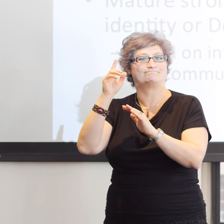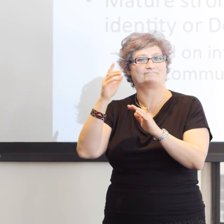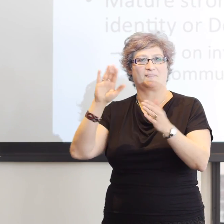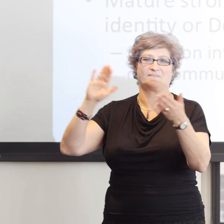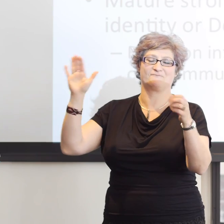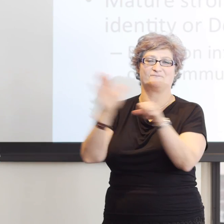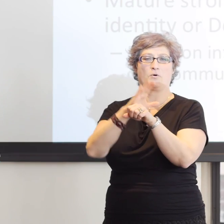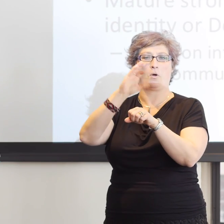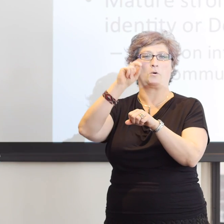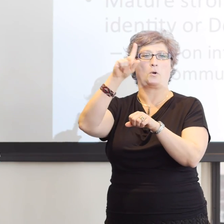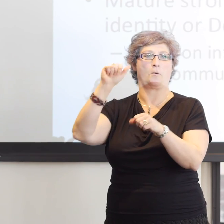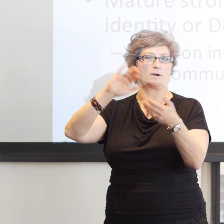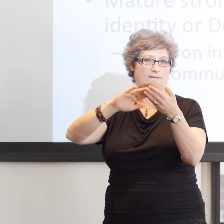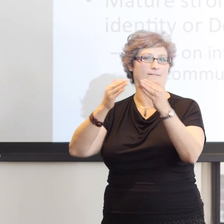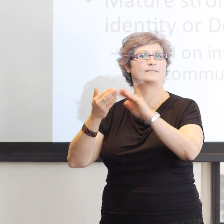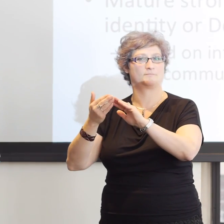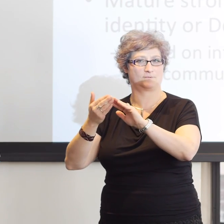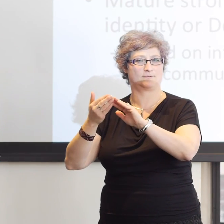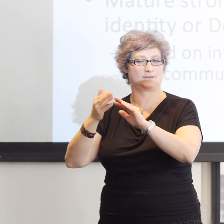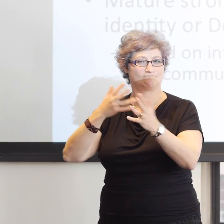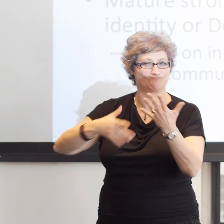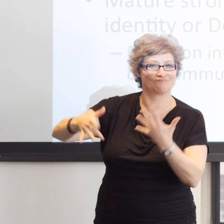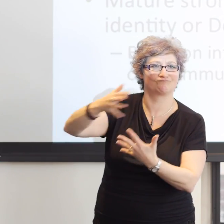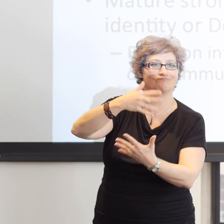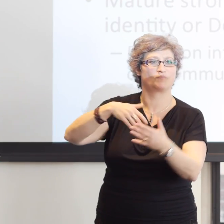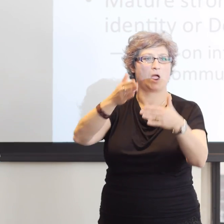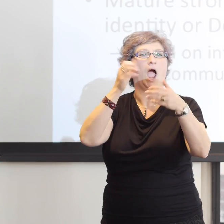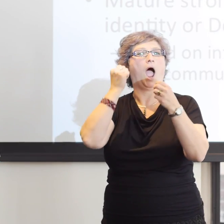to hearing more about them in the discussion.